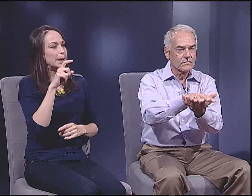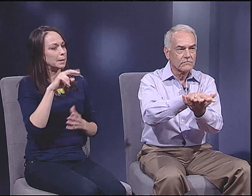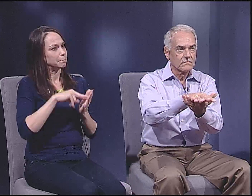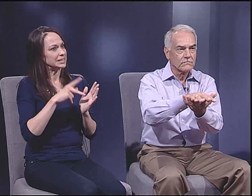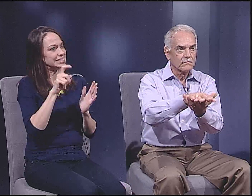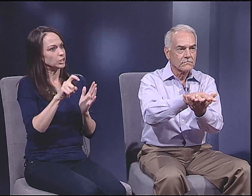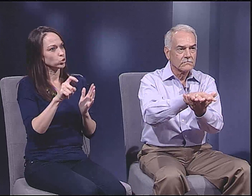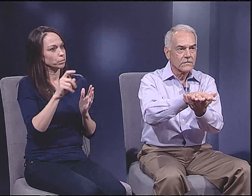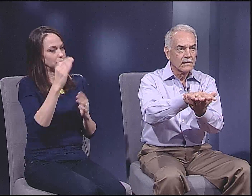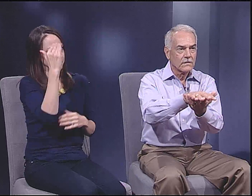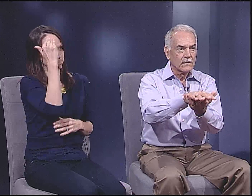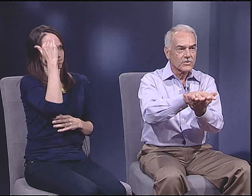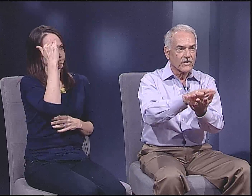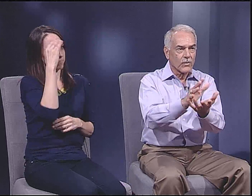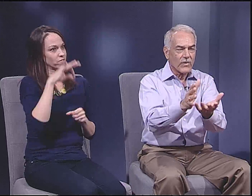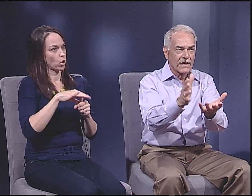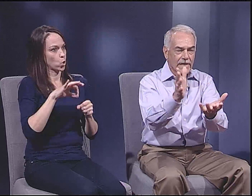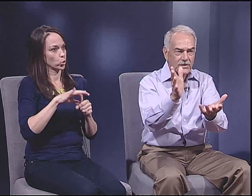We need to be informed voters.